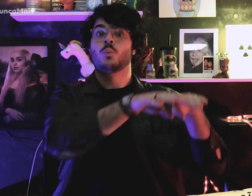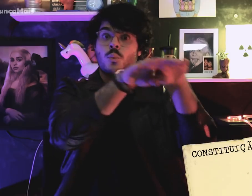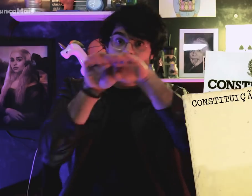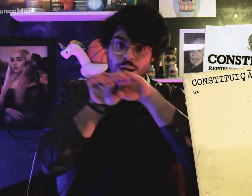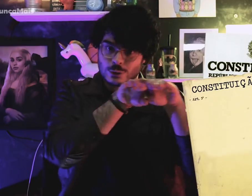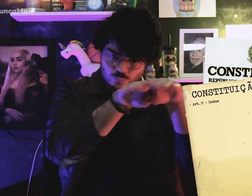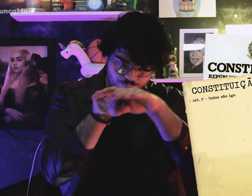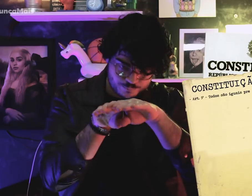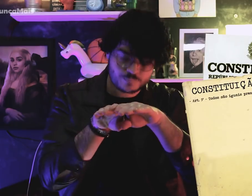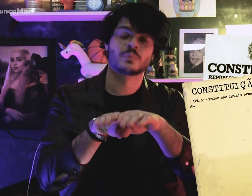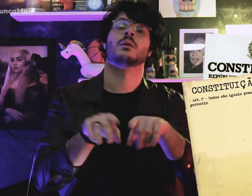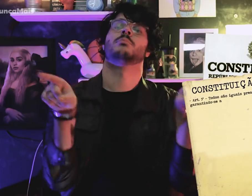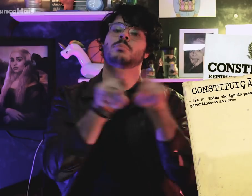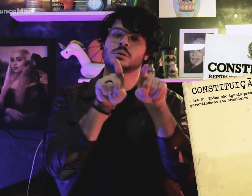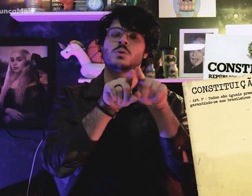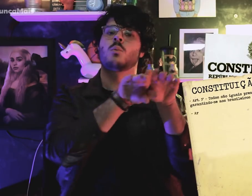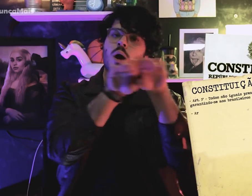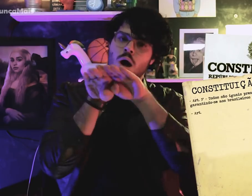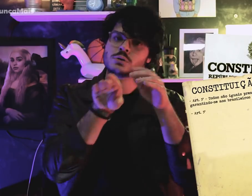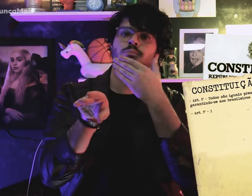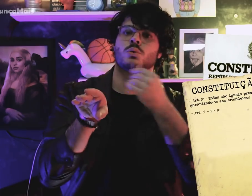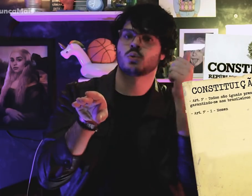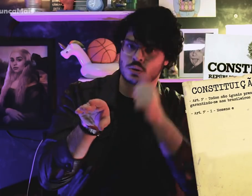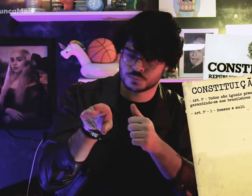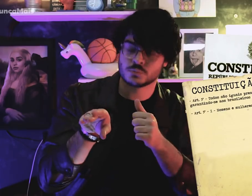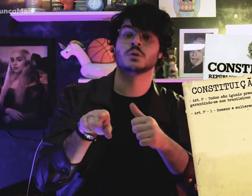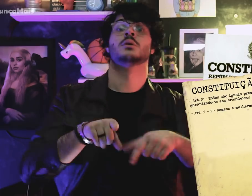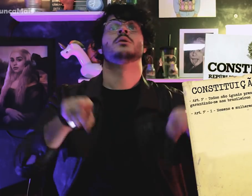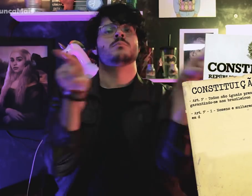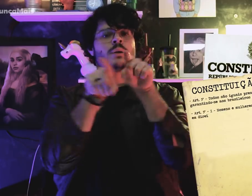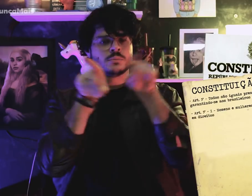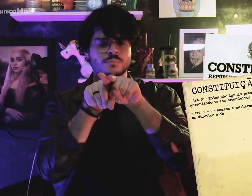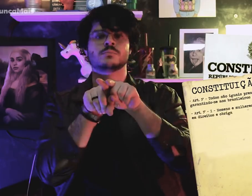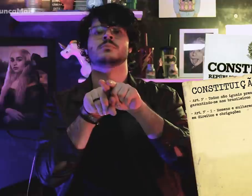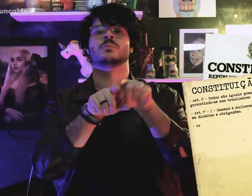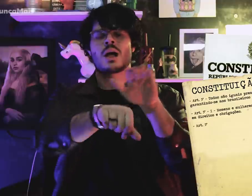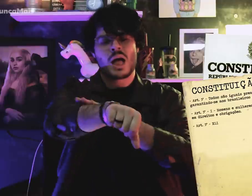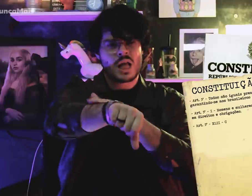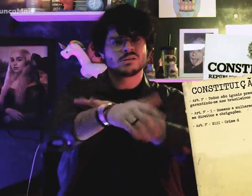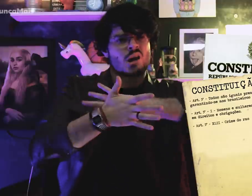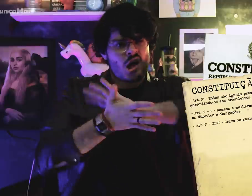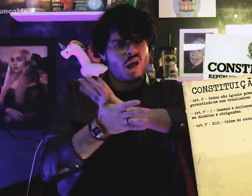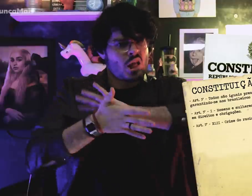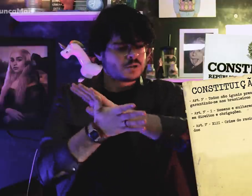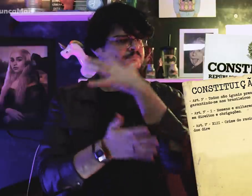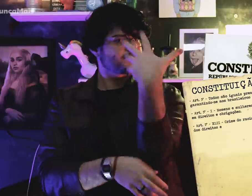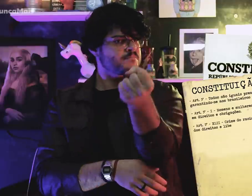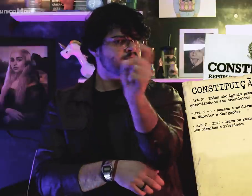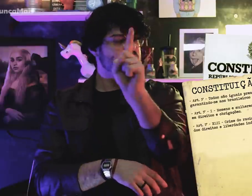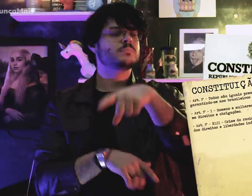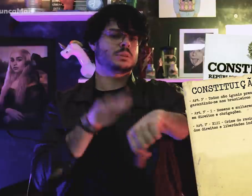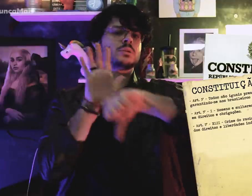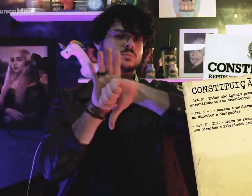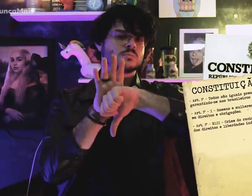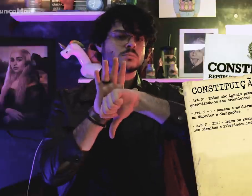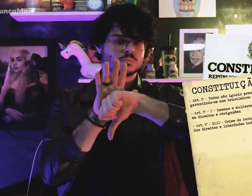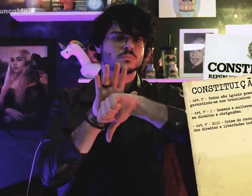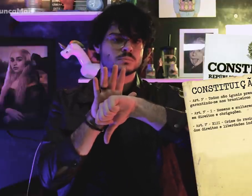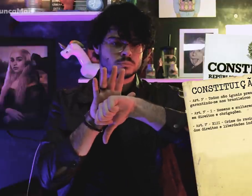Possibilitou a igualdade social e de gênero, criminalização do racismo,